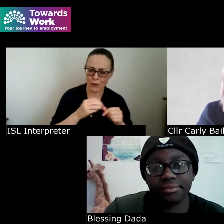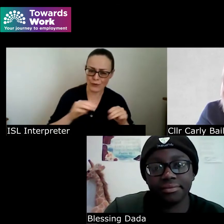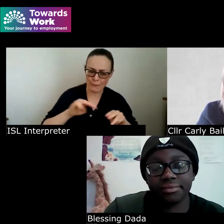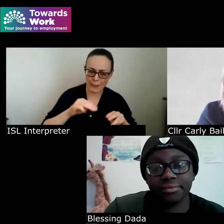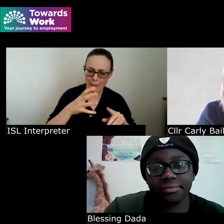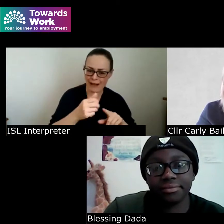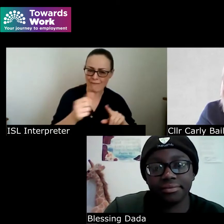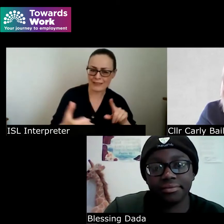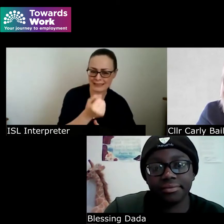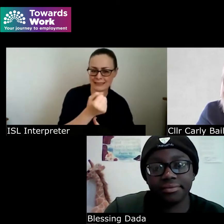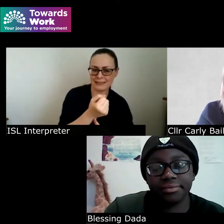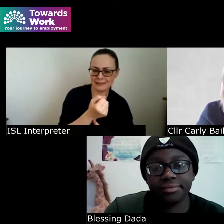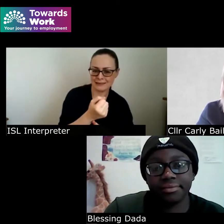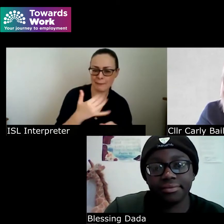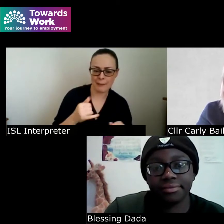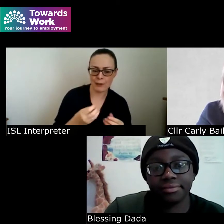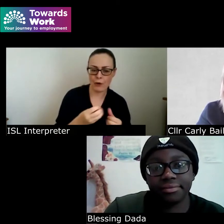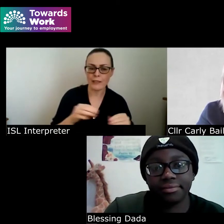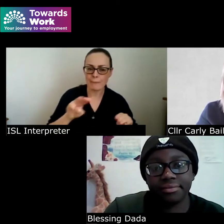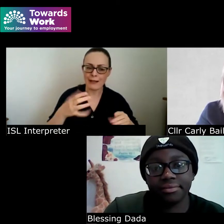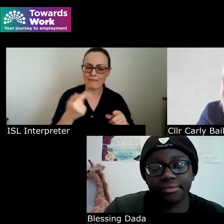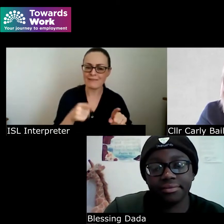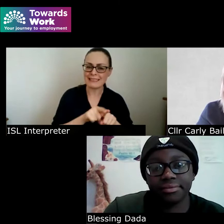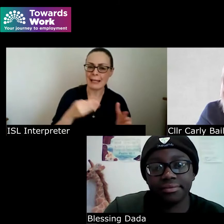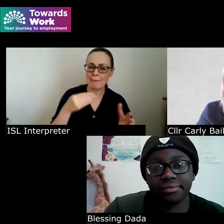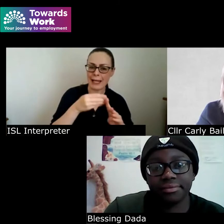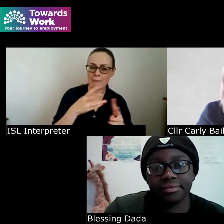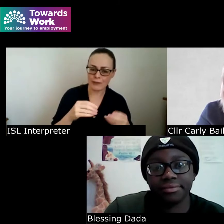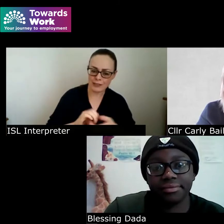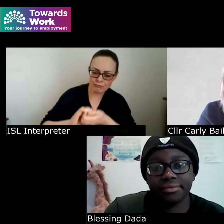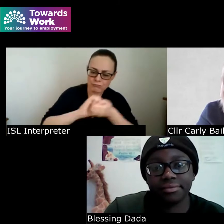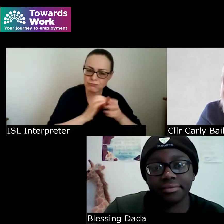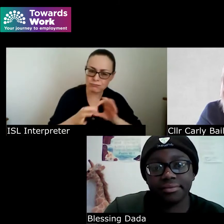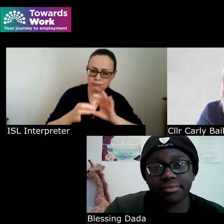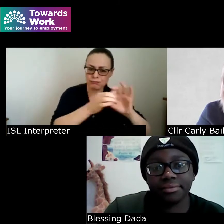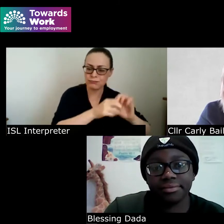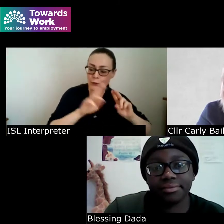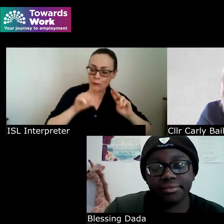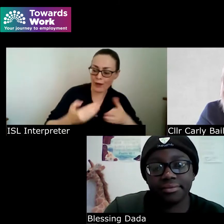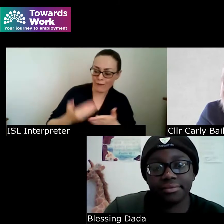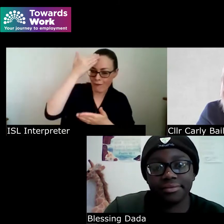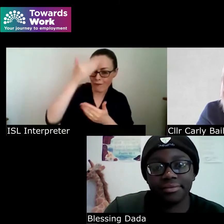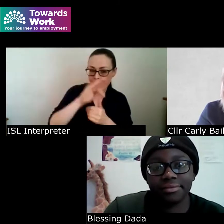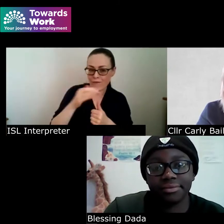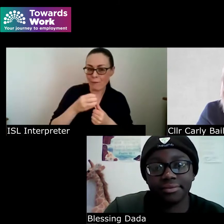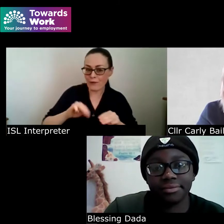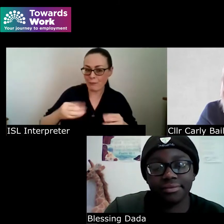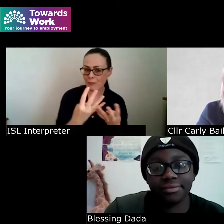attempting this is important because you can learn from them obviously but not only that